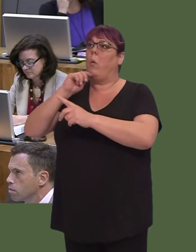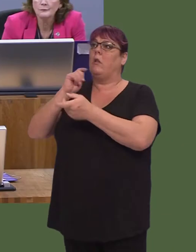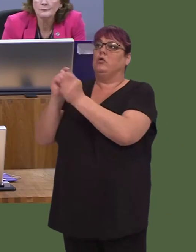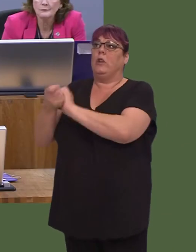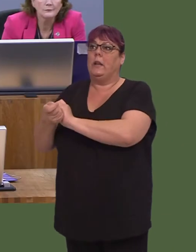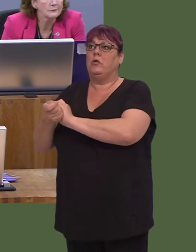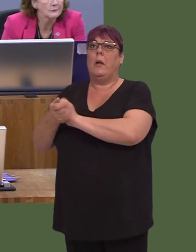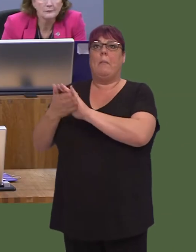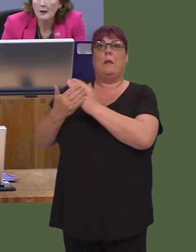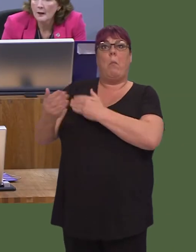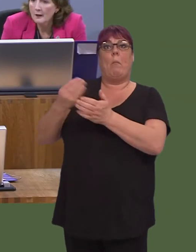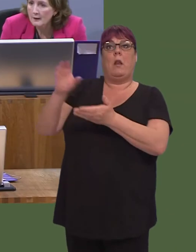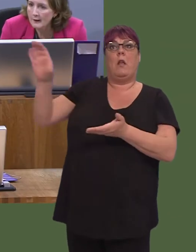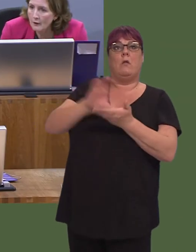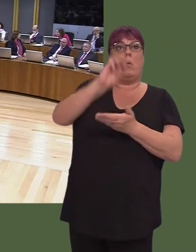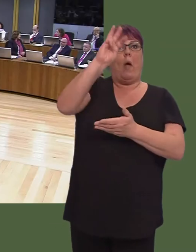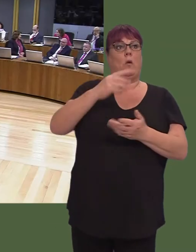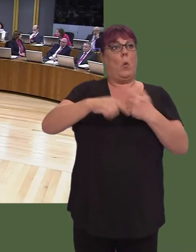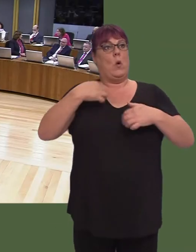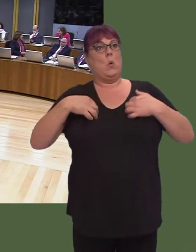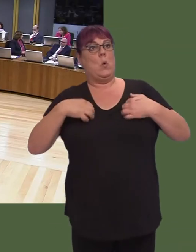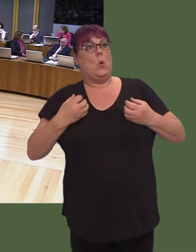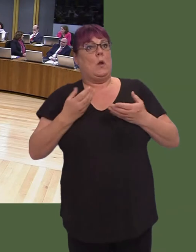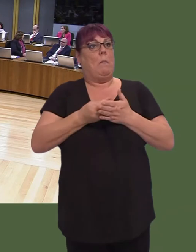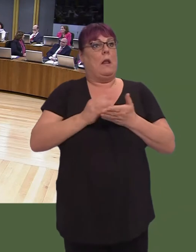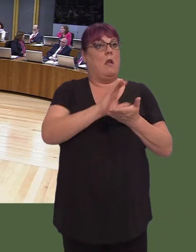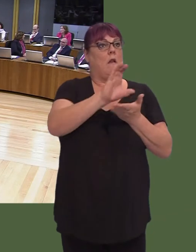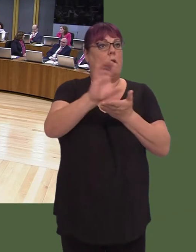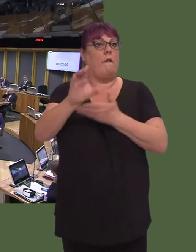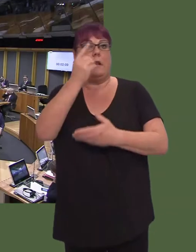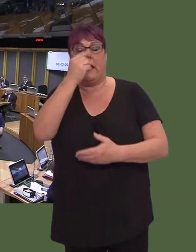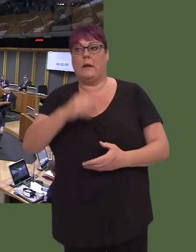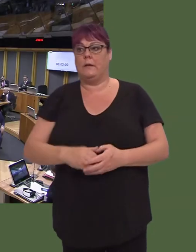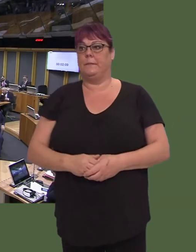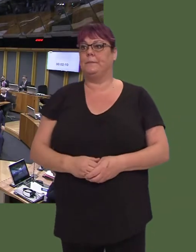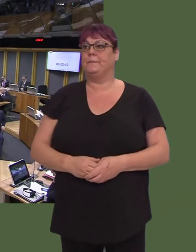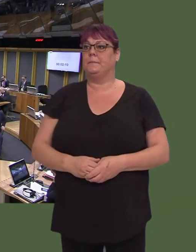Si‚n Gwenllian AM: Mae Cyngor Gwynedd ymhlith y cynghorau sydd yn mynd i ddioddef waethaf